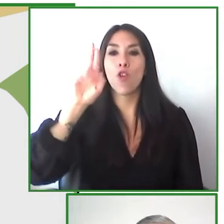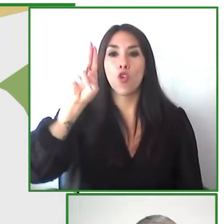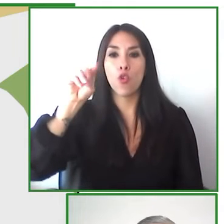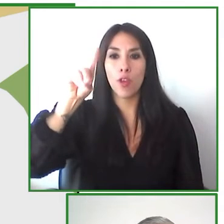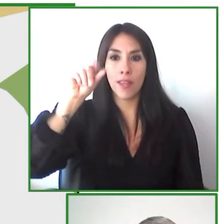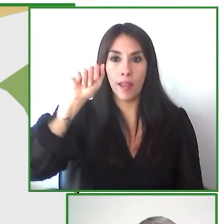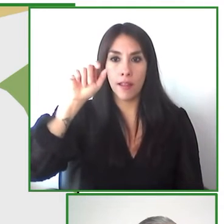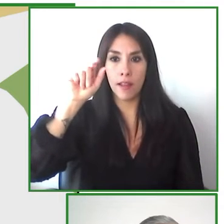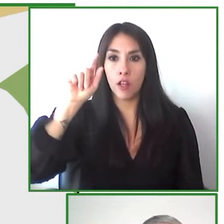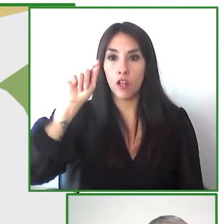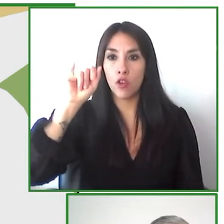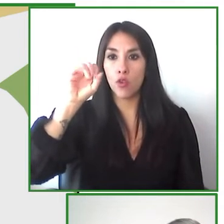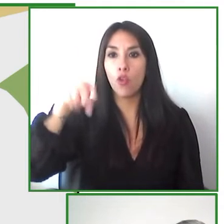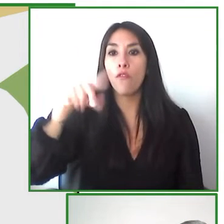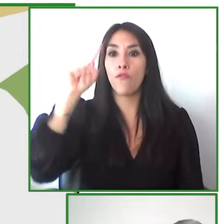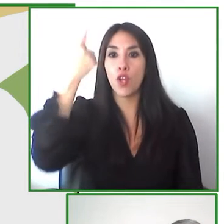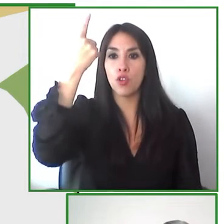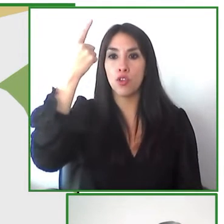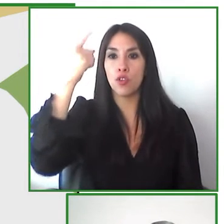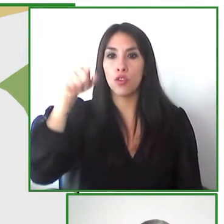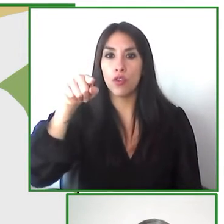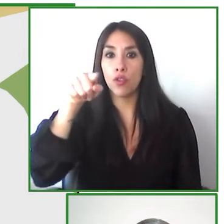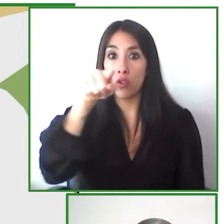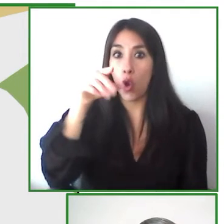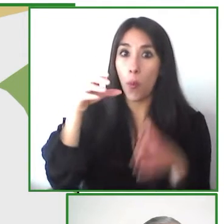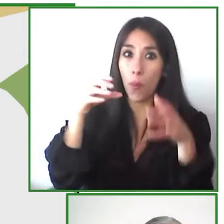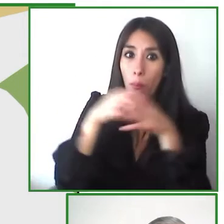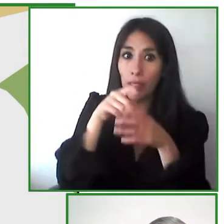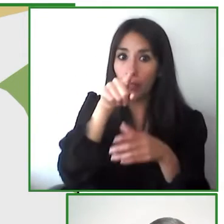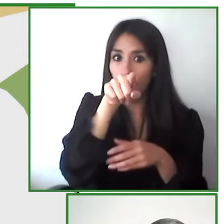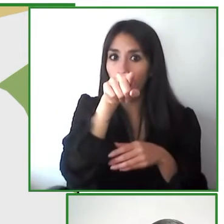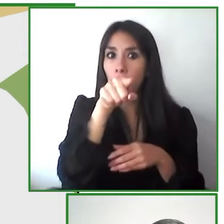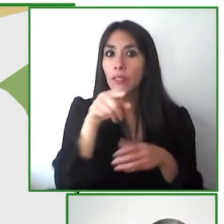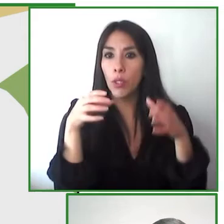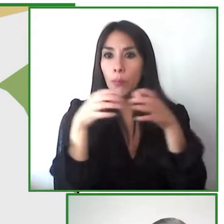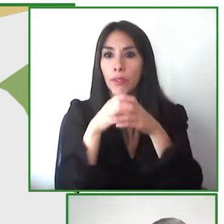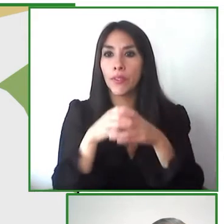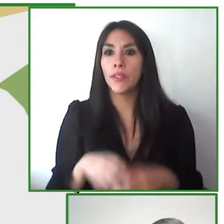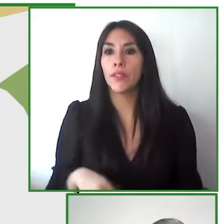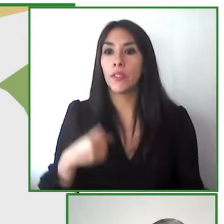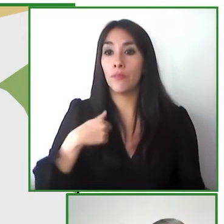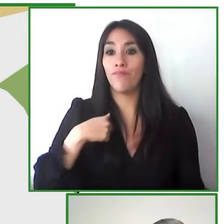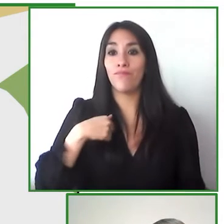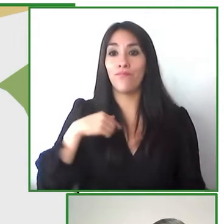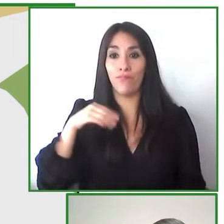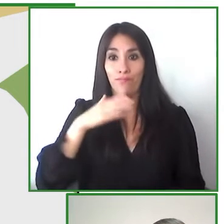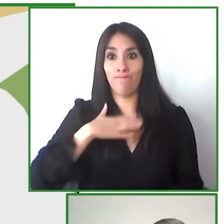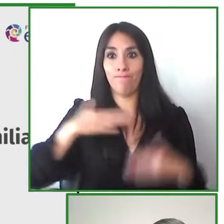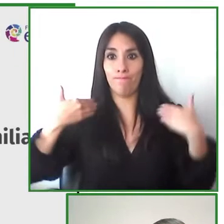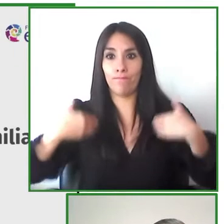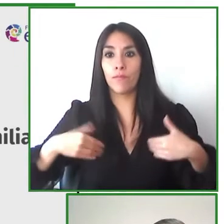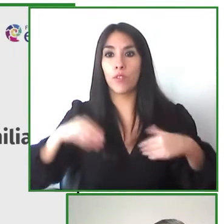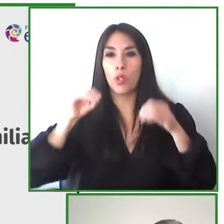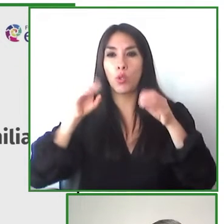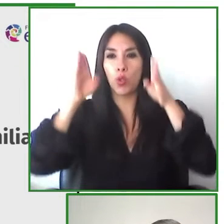eres i'm a mother to six children i'm a teacher as well one of my children is disabled